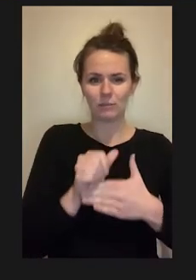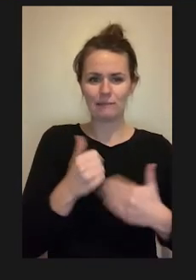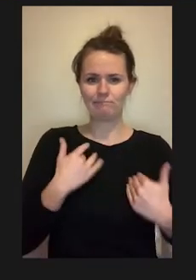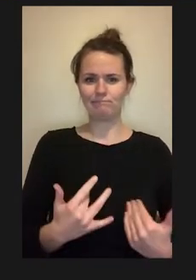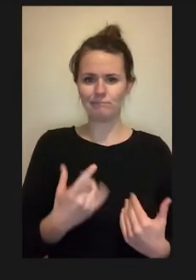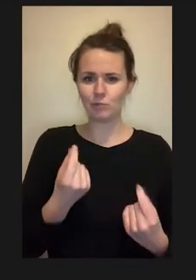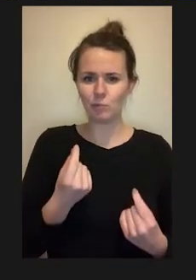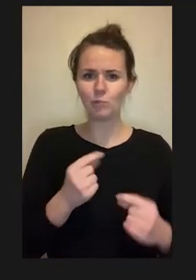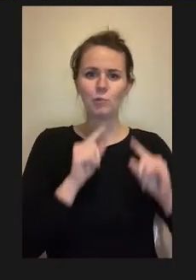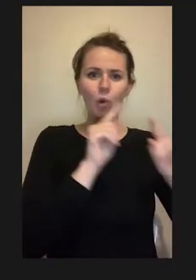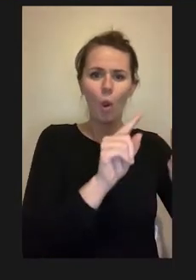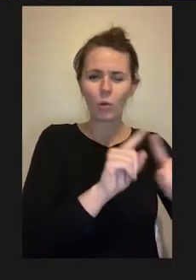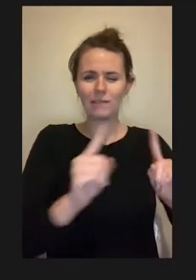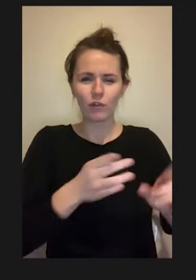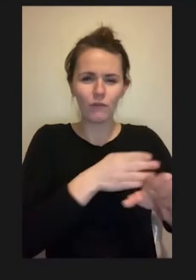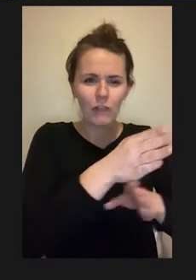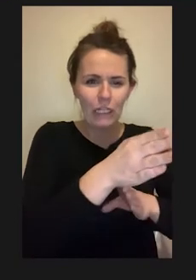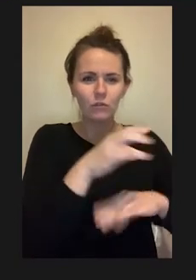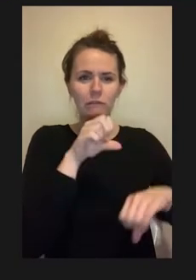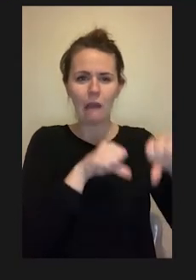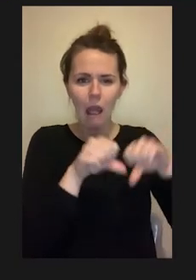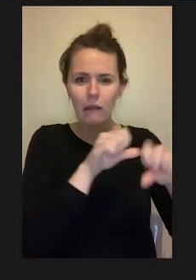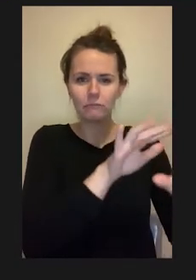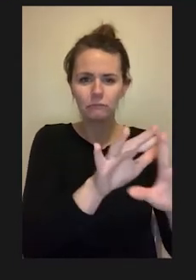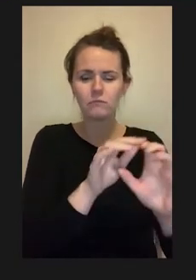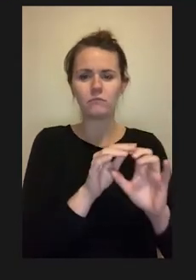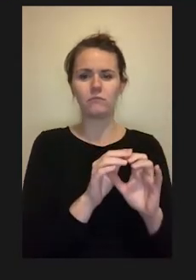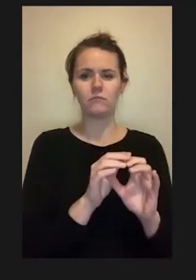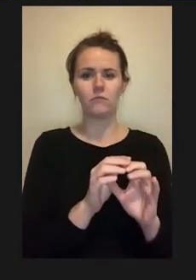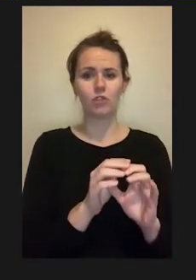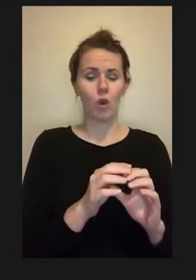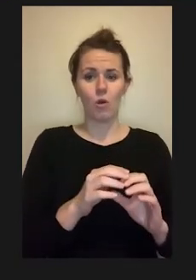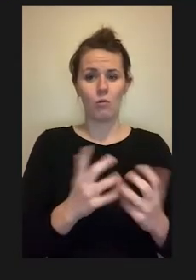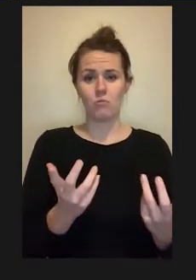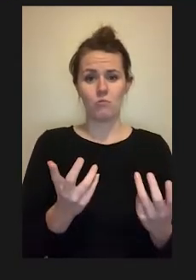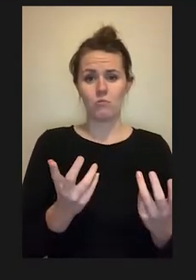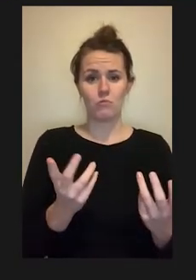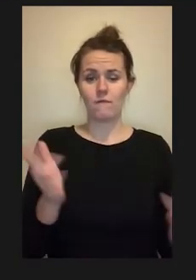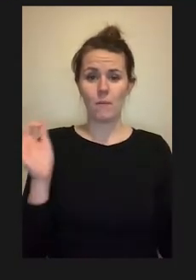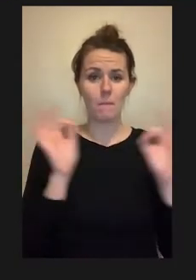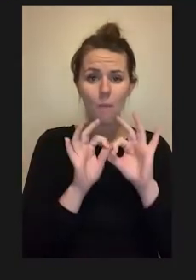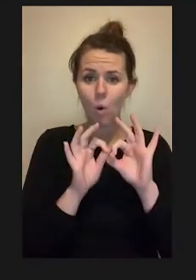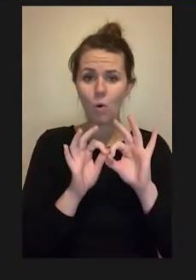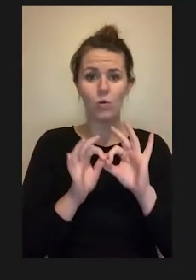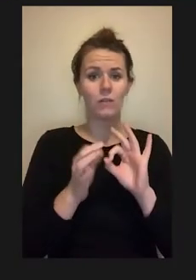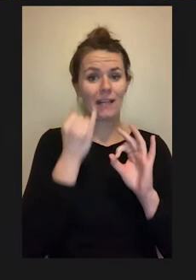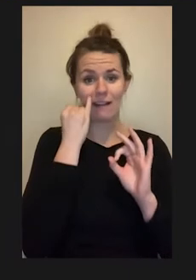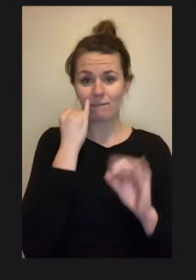which are important to become a scientist or engineer or a physician.